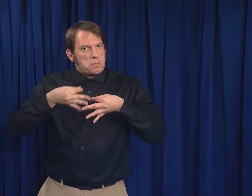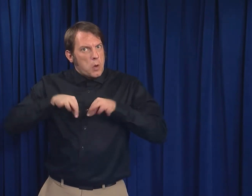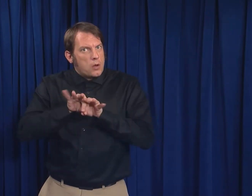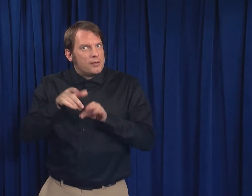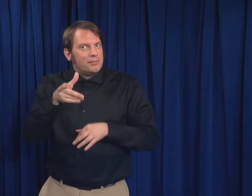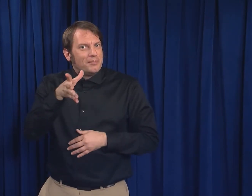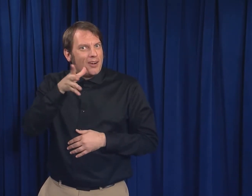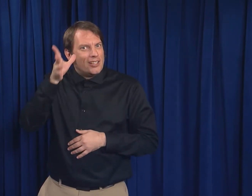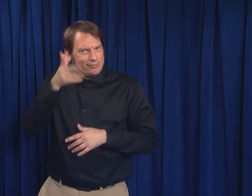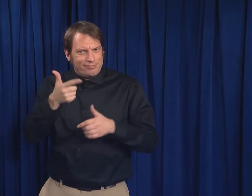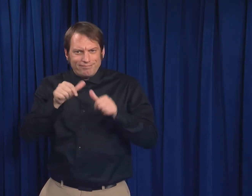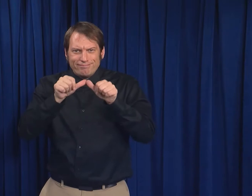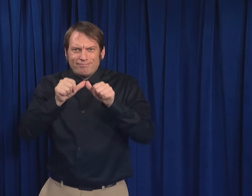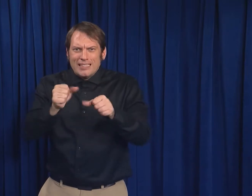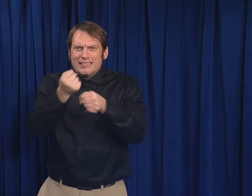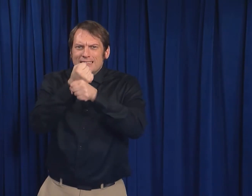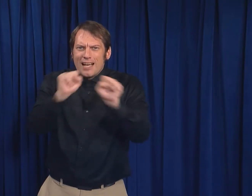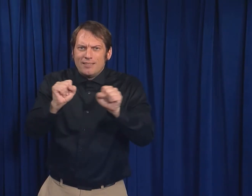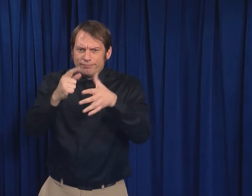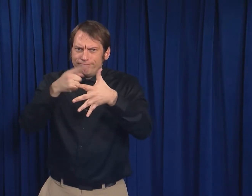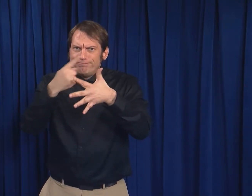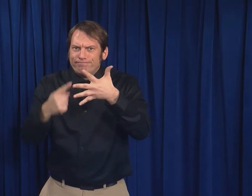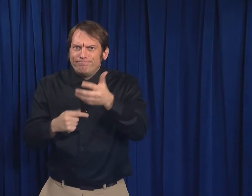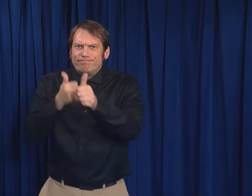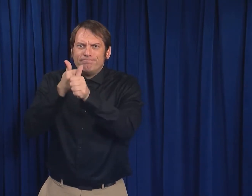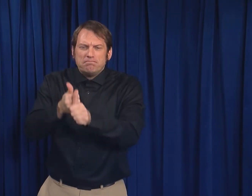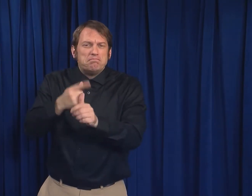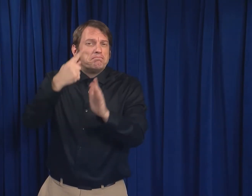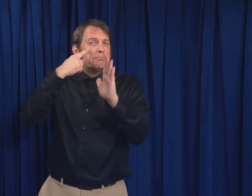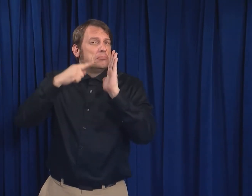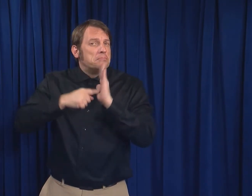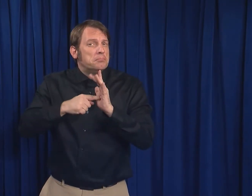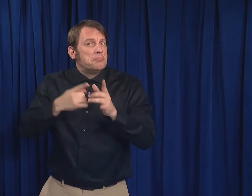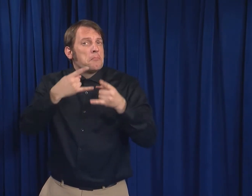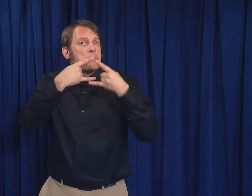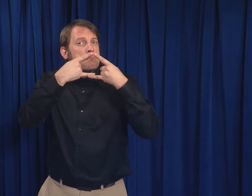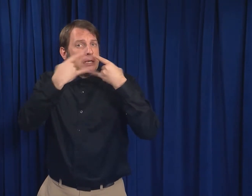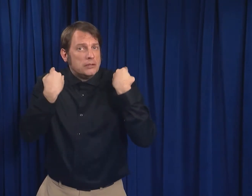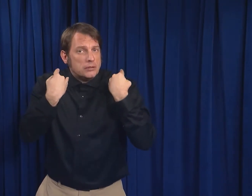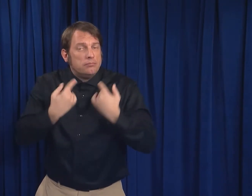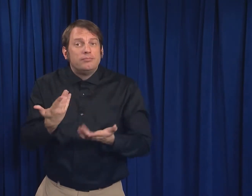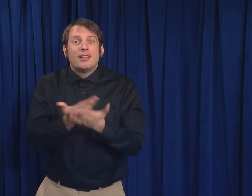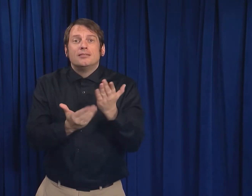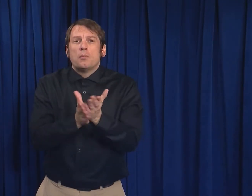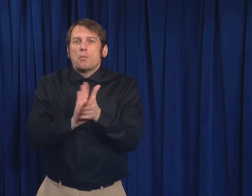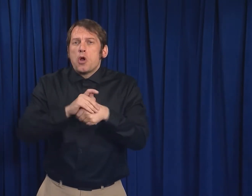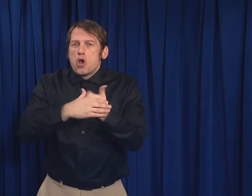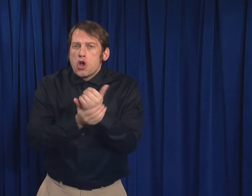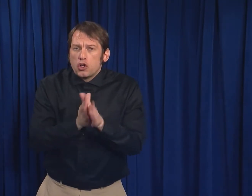especially when the parent practices important precautions, such as wearing a mask and washing their hands